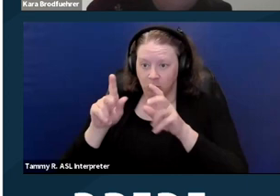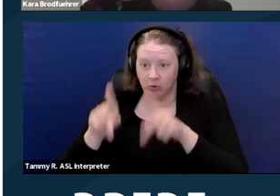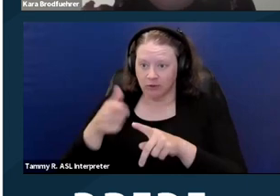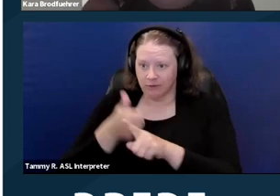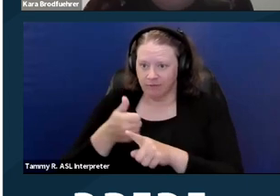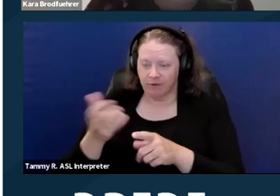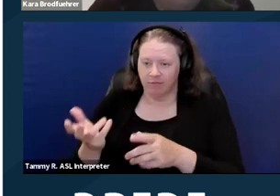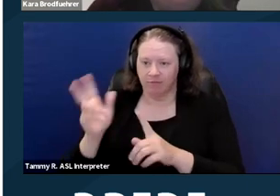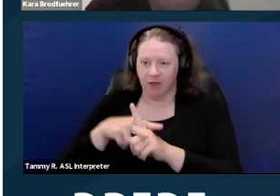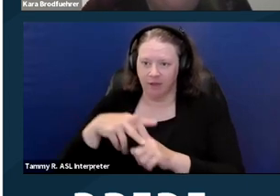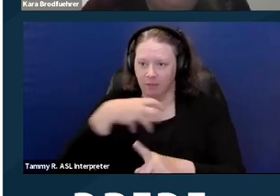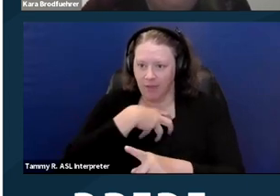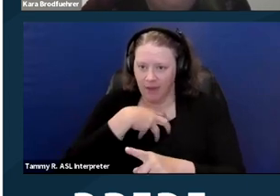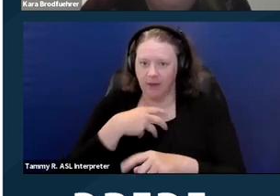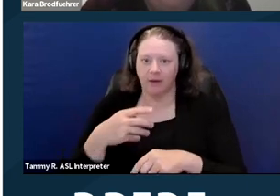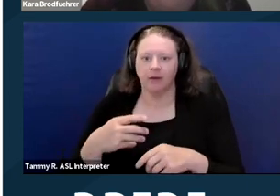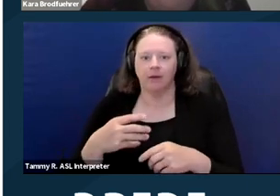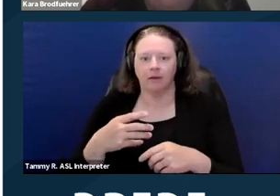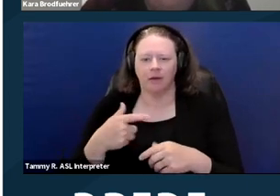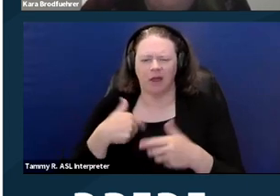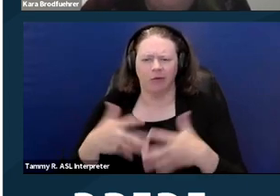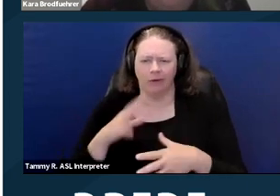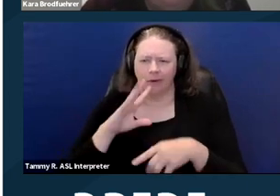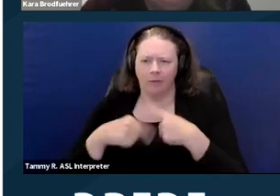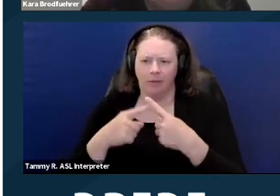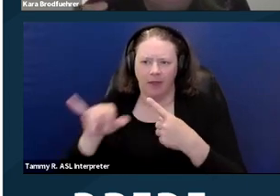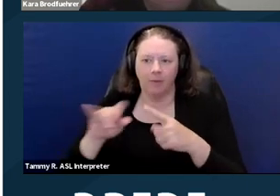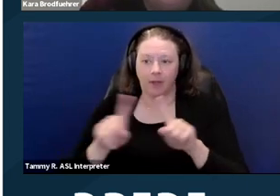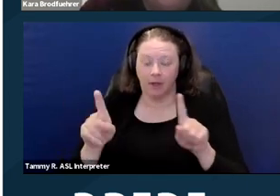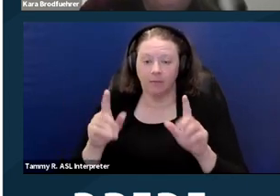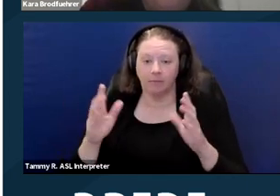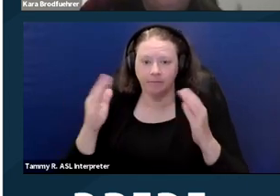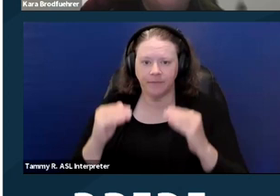which I guess I already talked about. And then, just some notes.